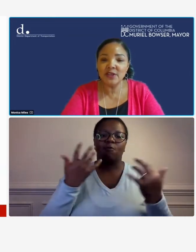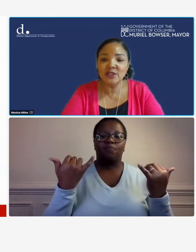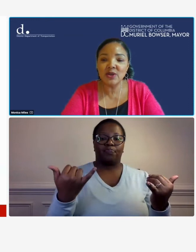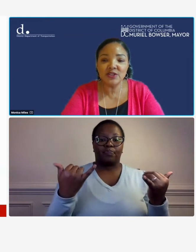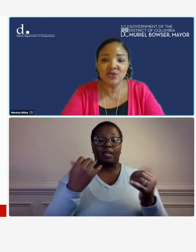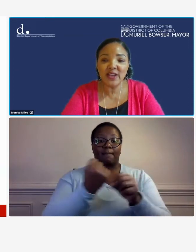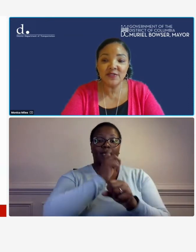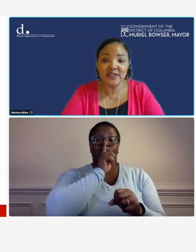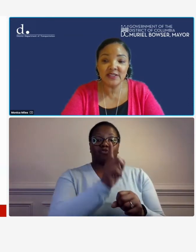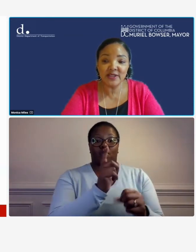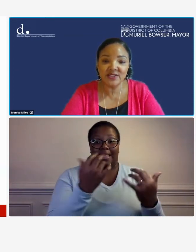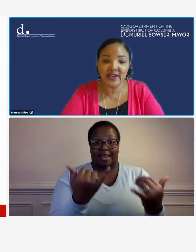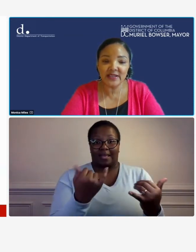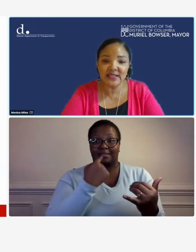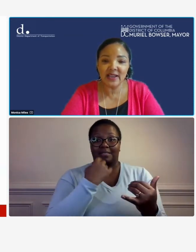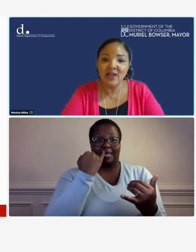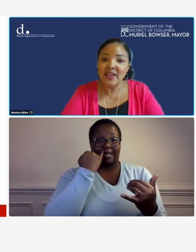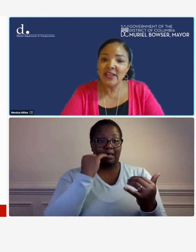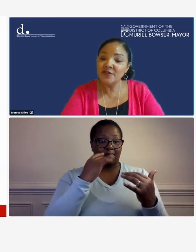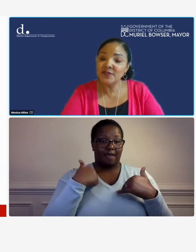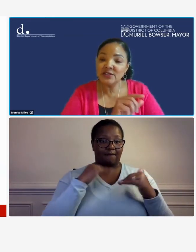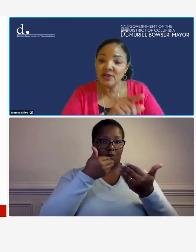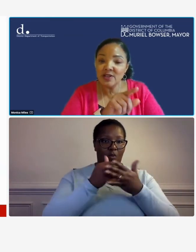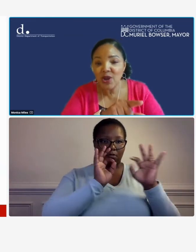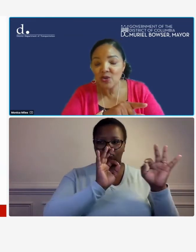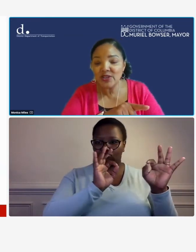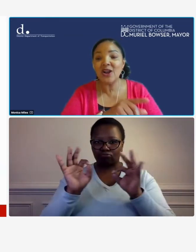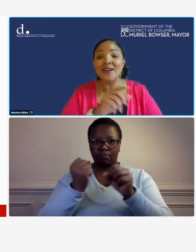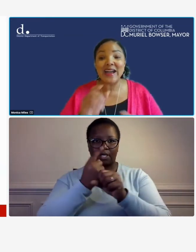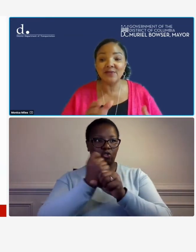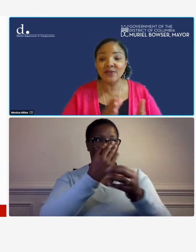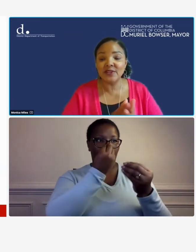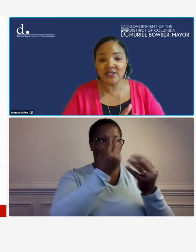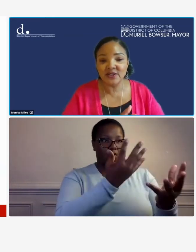long as you have things in place to reconcile if certain components are not fully integrated